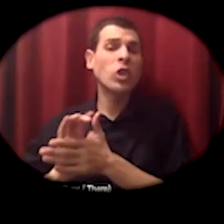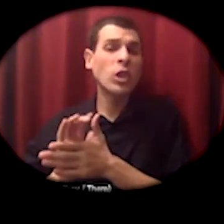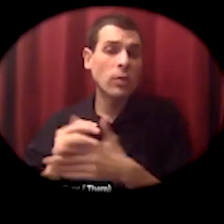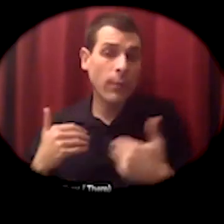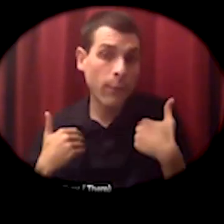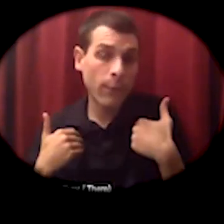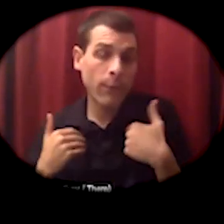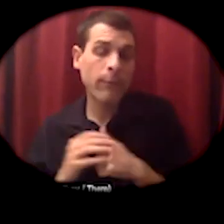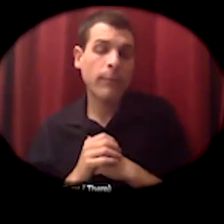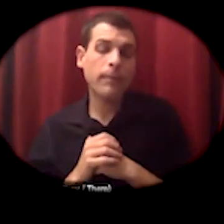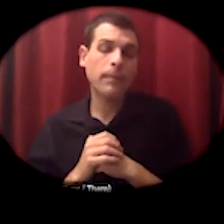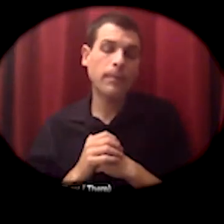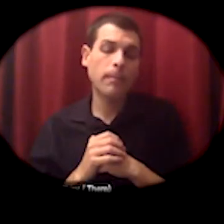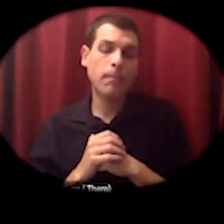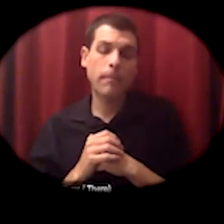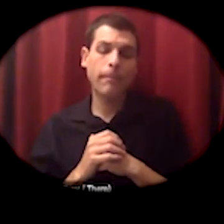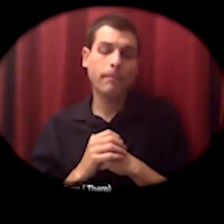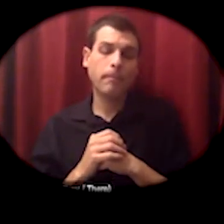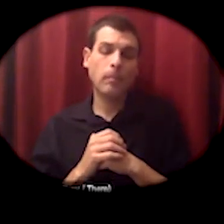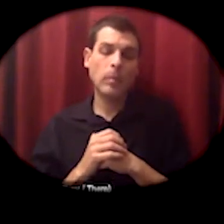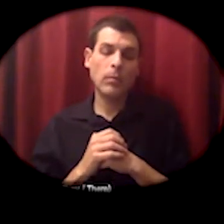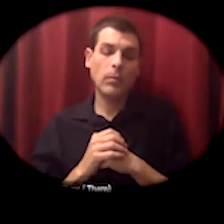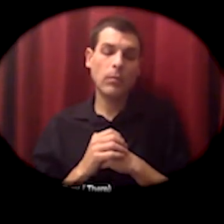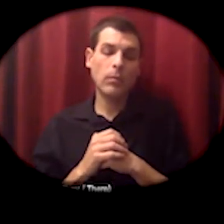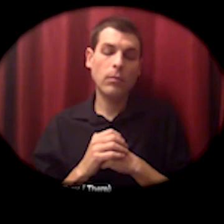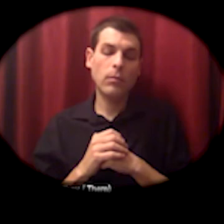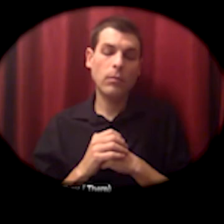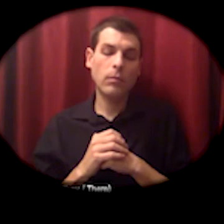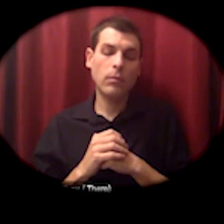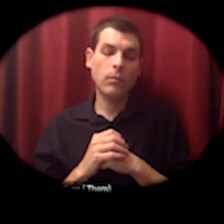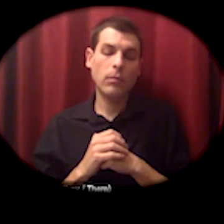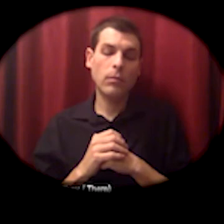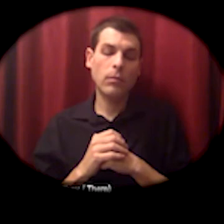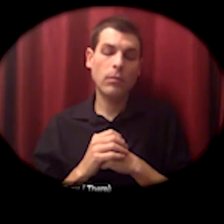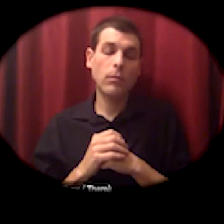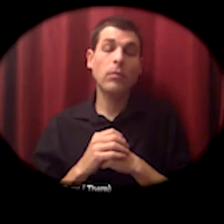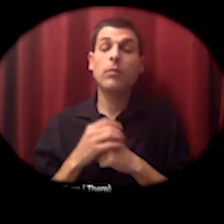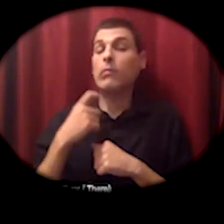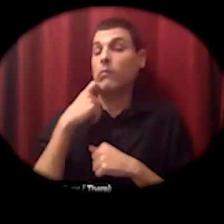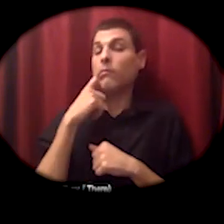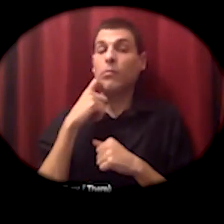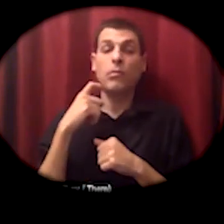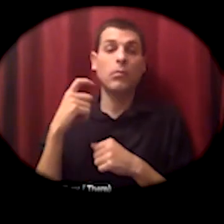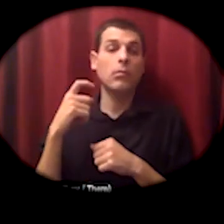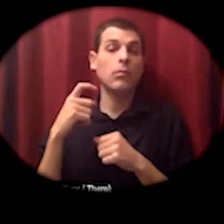and diversified into vegetables so that they could keep their